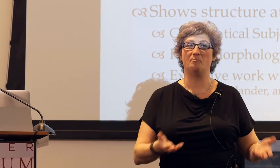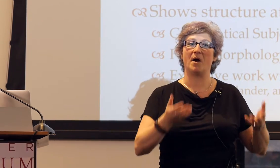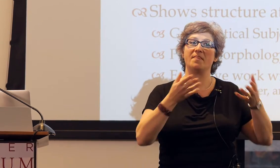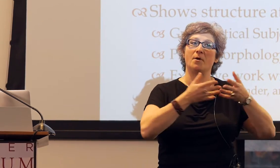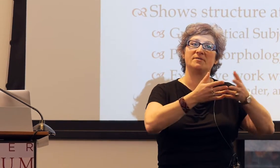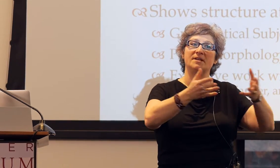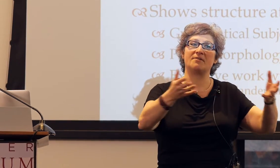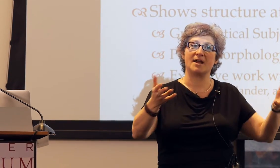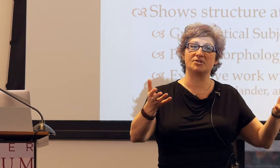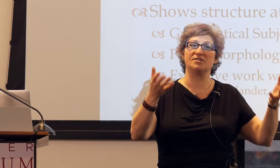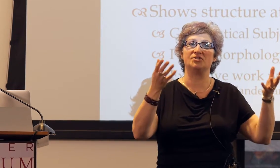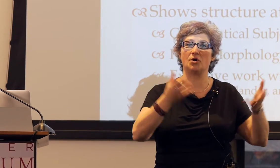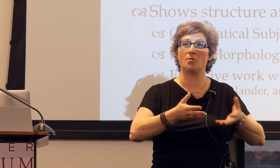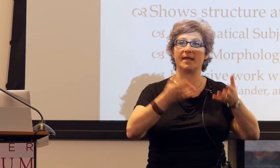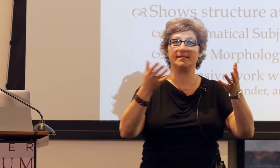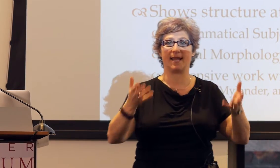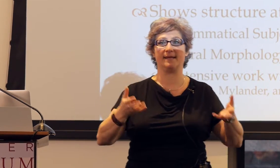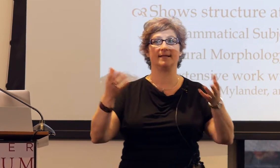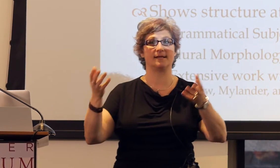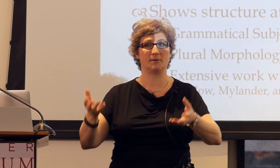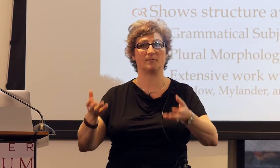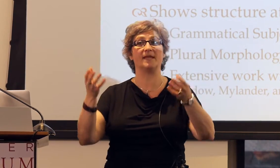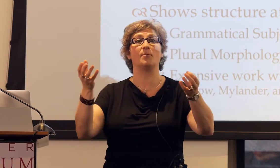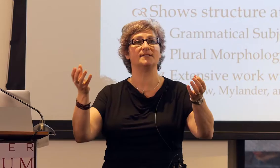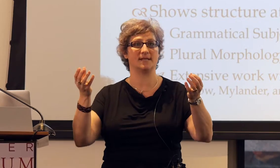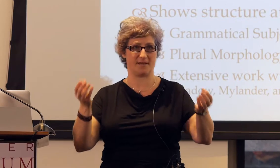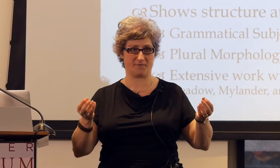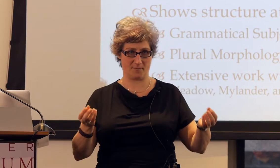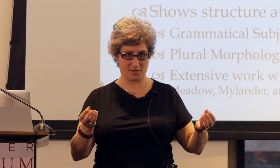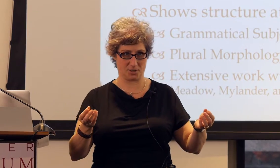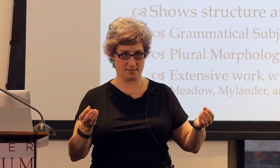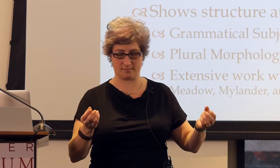but those interactions don't contain linguistic information